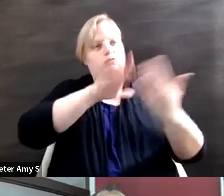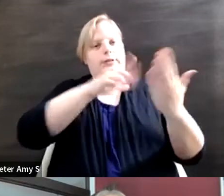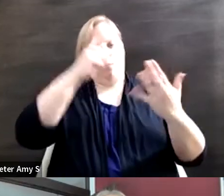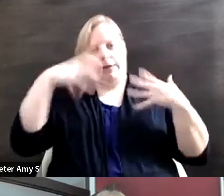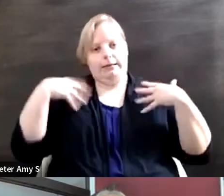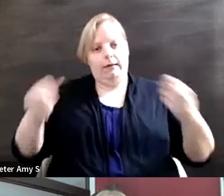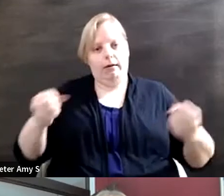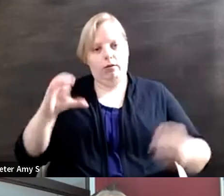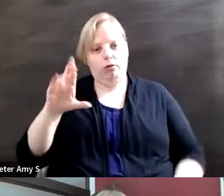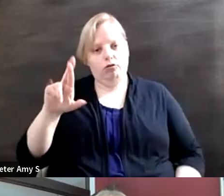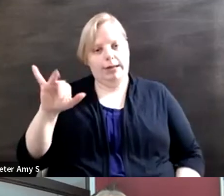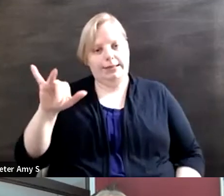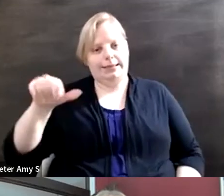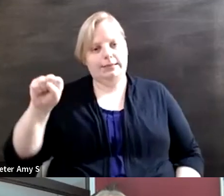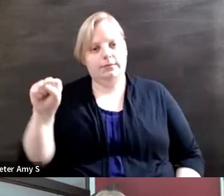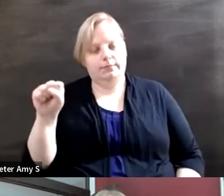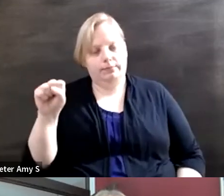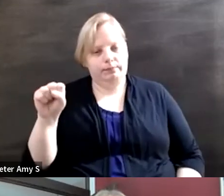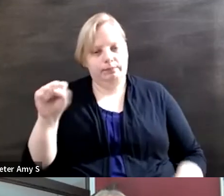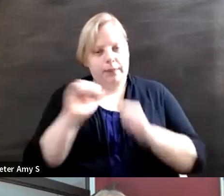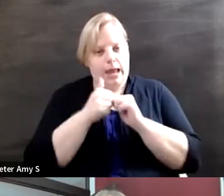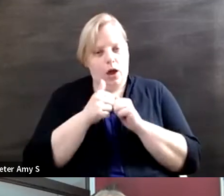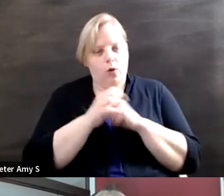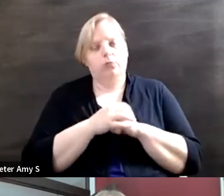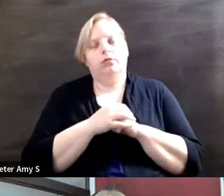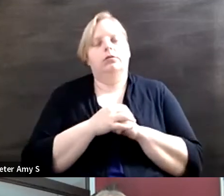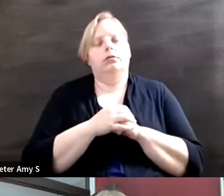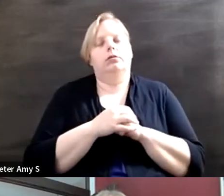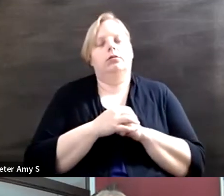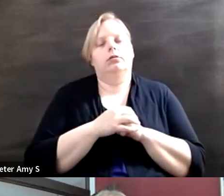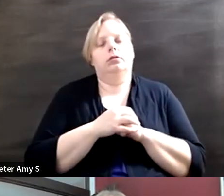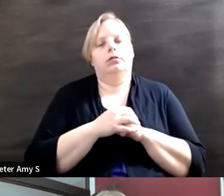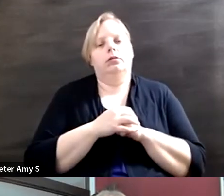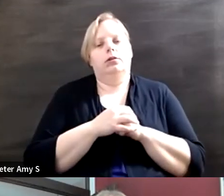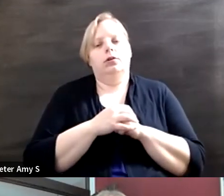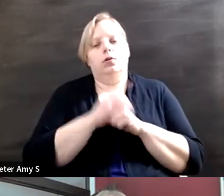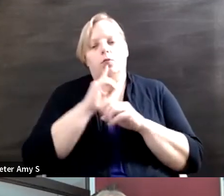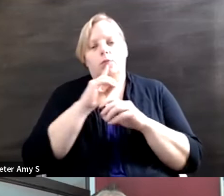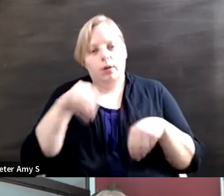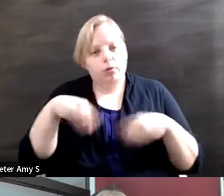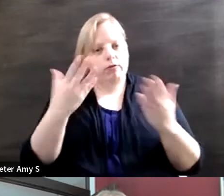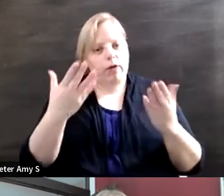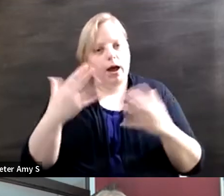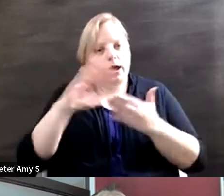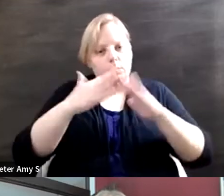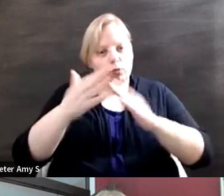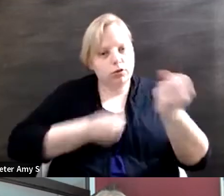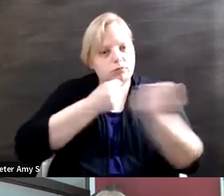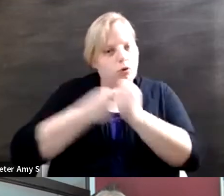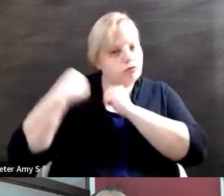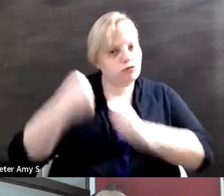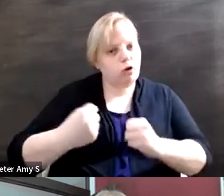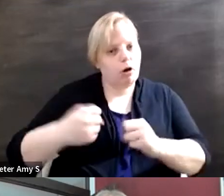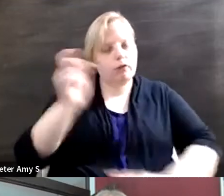how to provide really strong community support. People experiencing emotional distress now